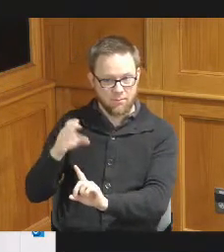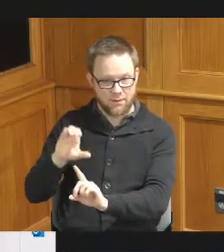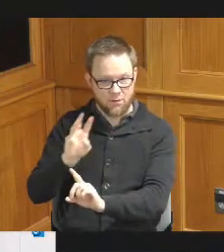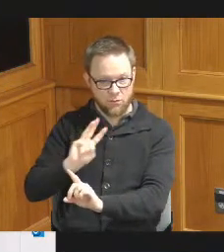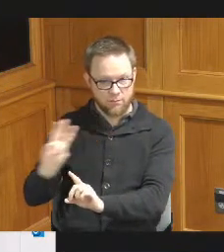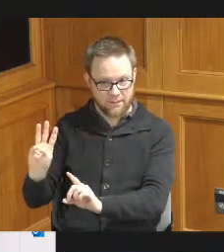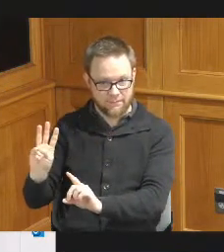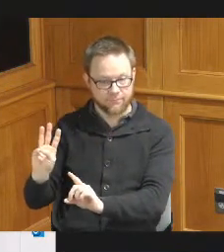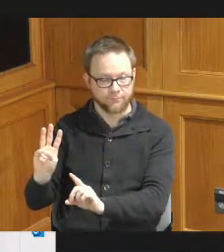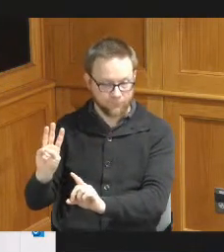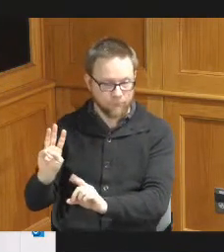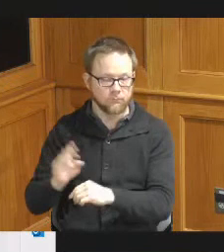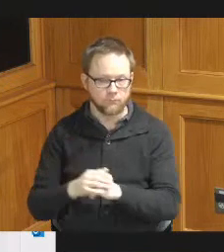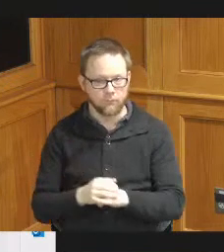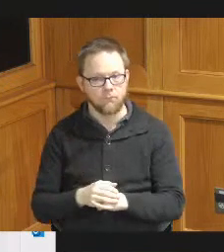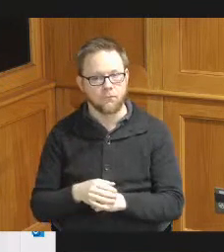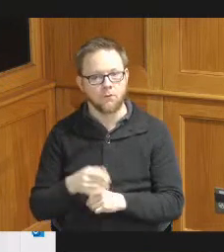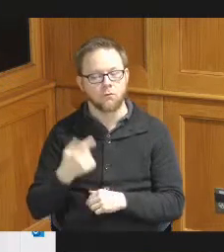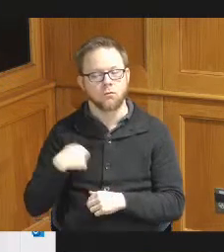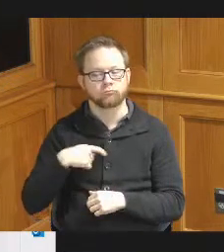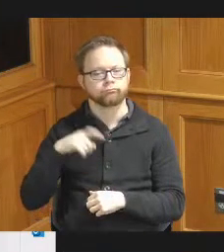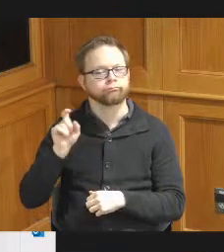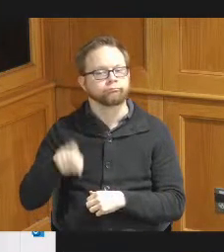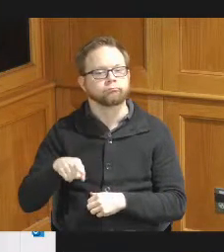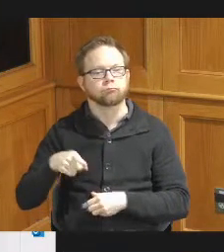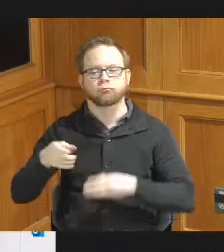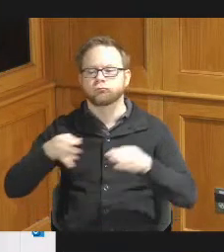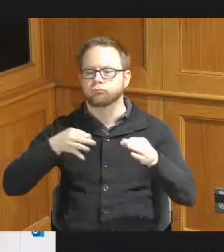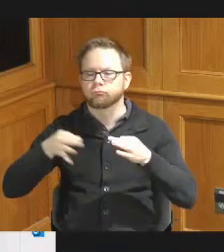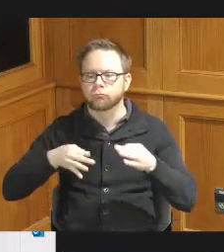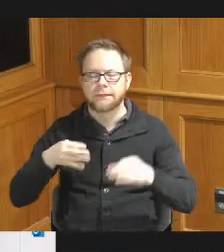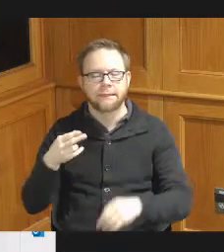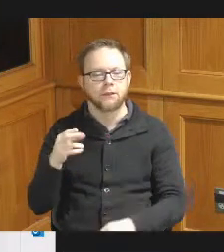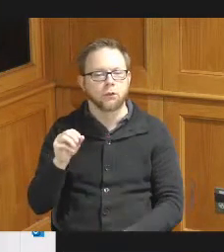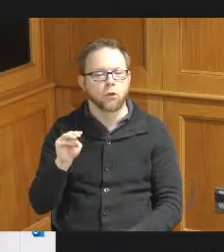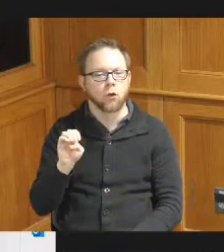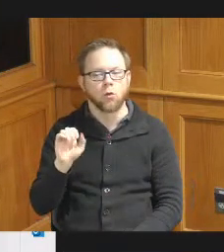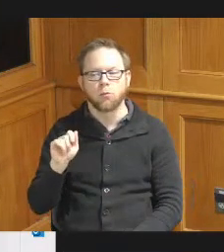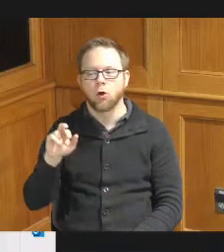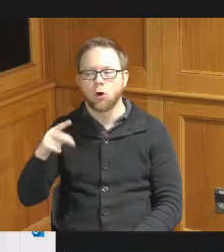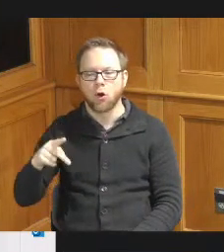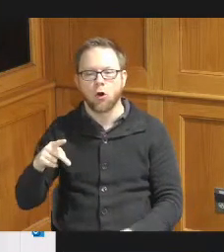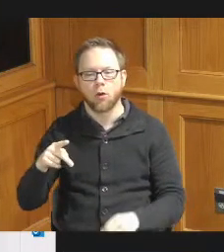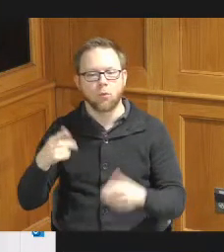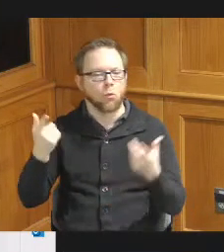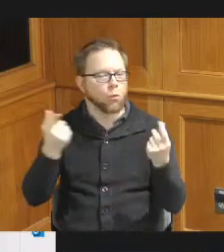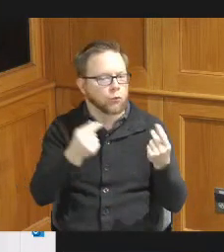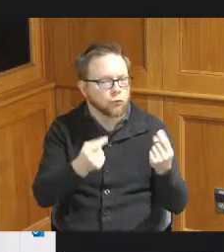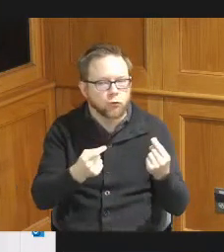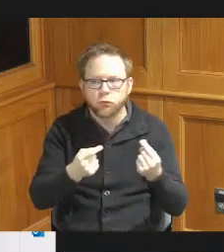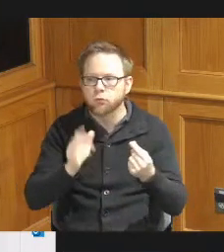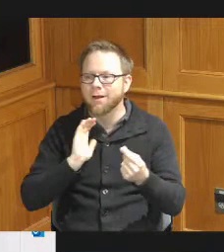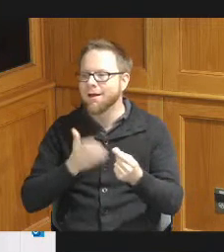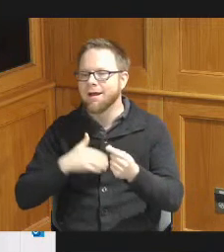website we must describe the home art activities the home art housing production goals and identify